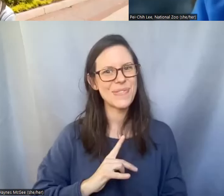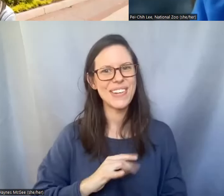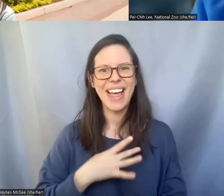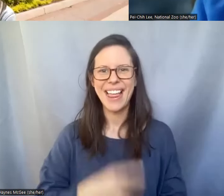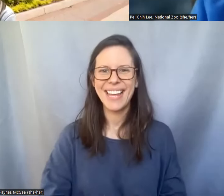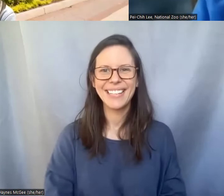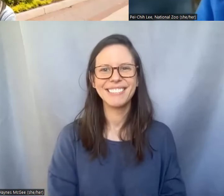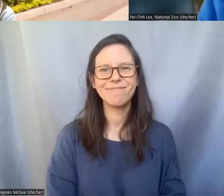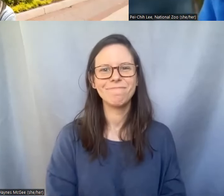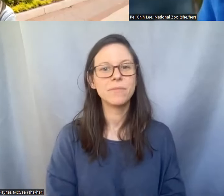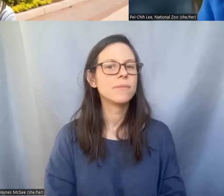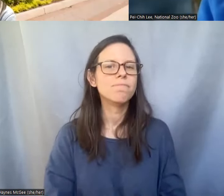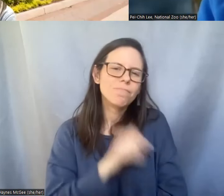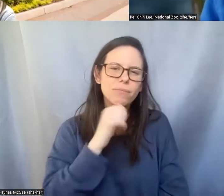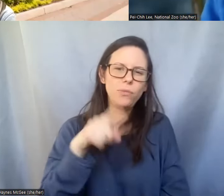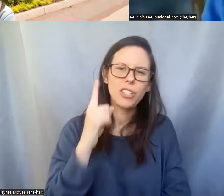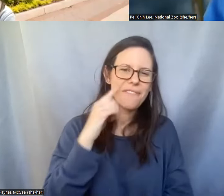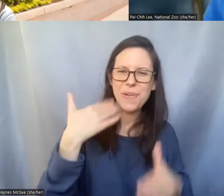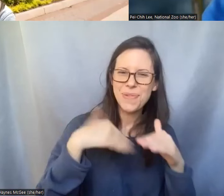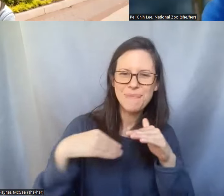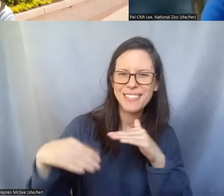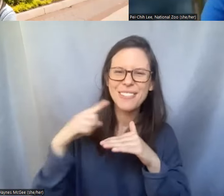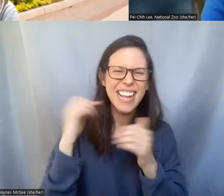Not just reproduction, everything about them is very cool